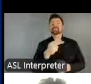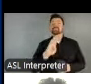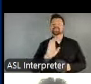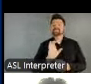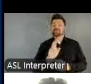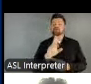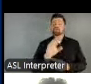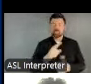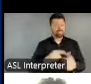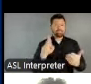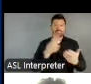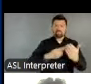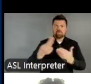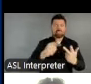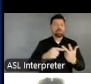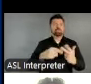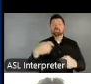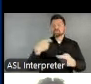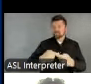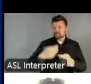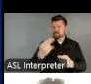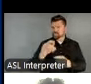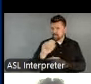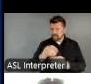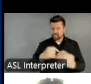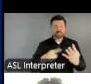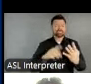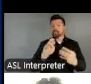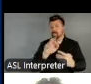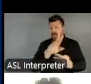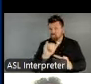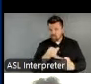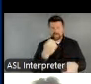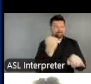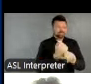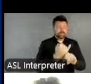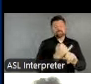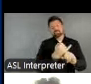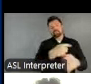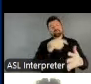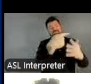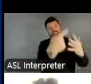Hispanic serving institutions, minority serving institutions, and tribal colleges. This includes